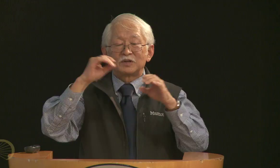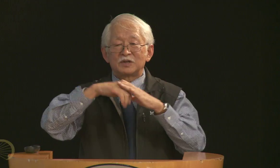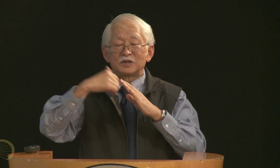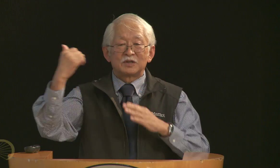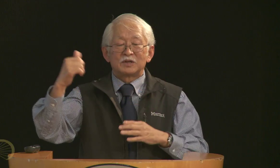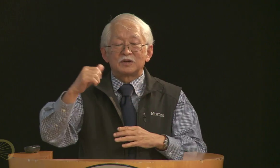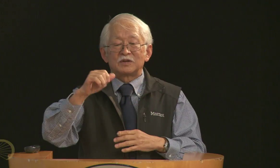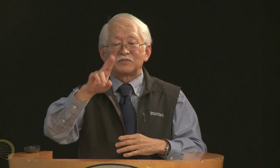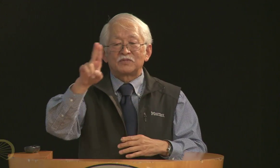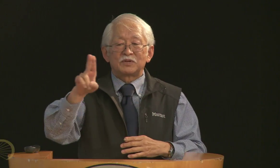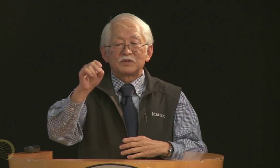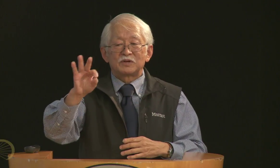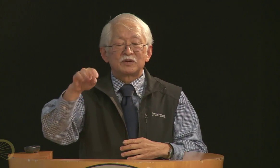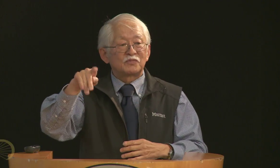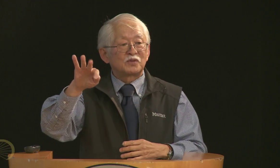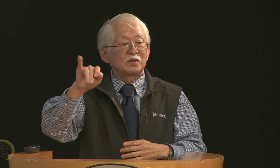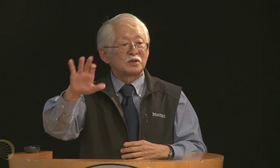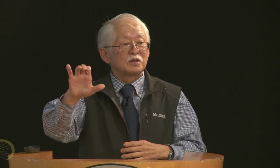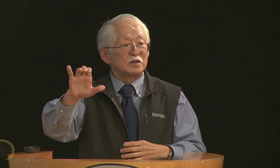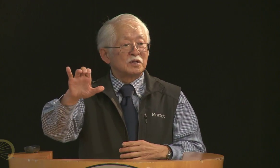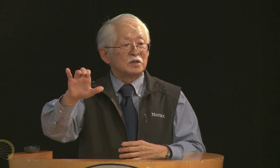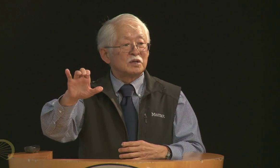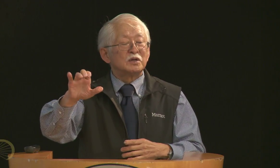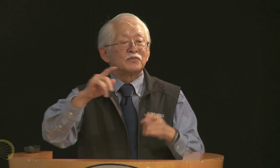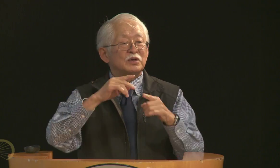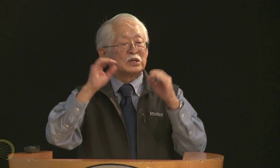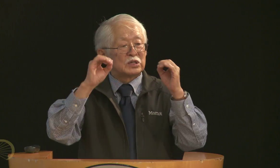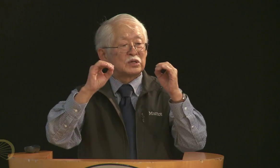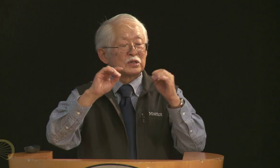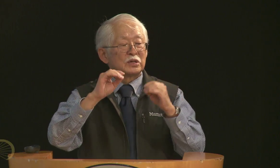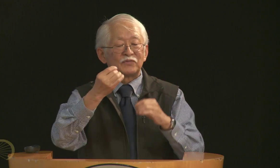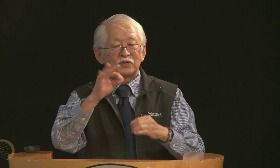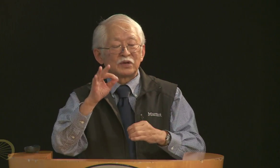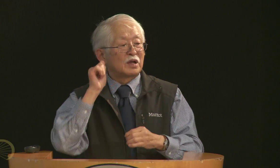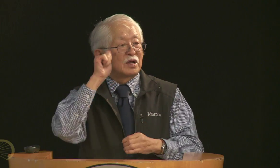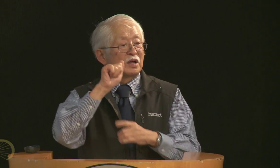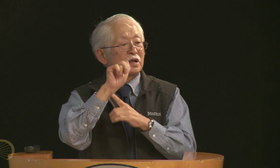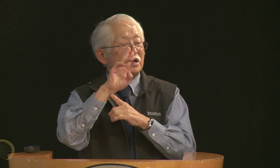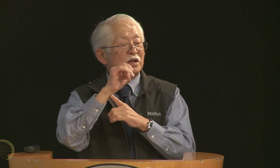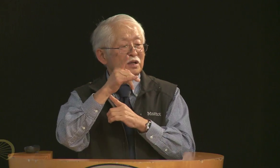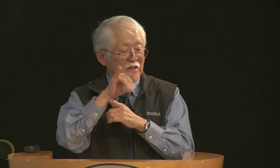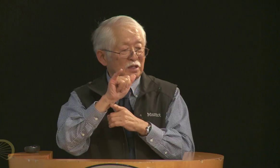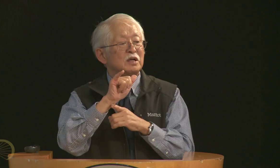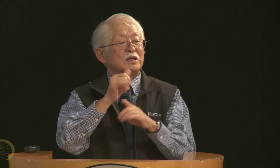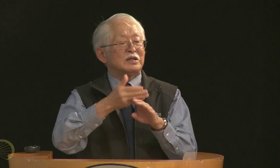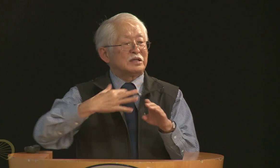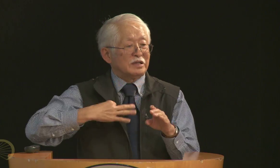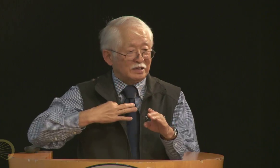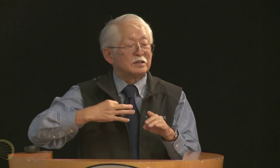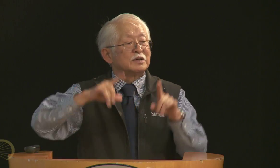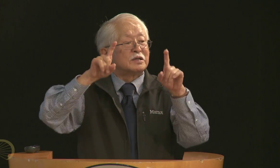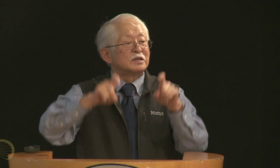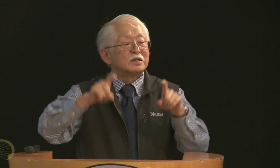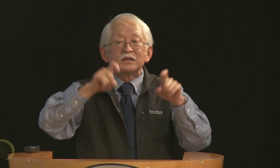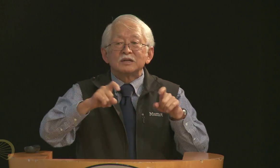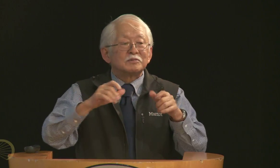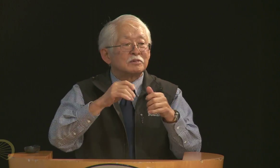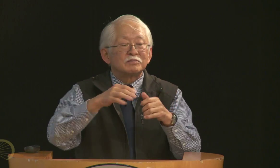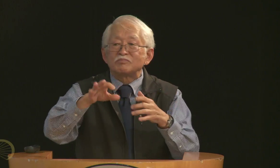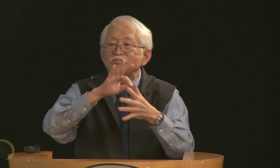would volunteer teaching in the University of the Pacific for teachers who were pursuing a degree in audiology, and